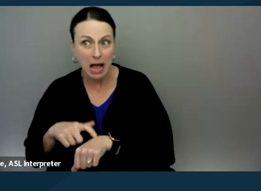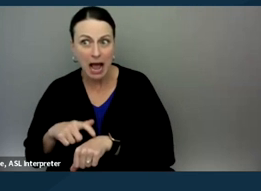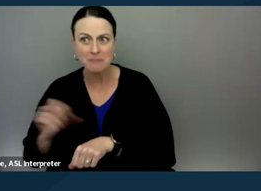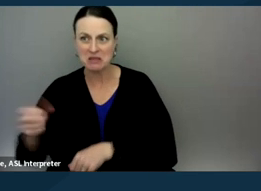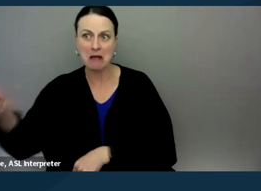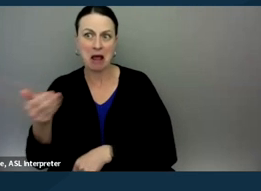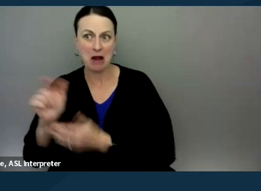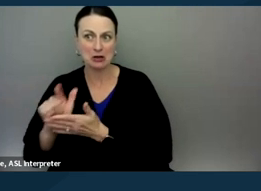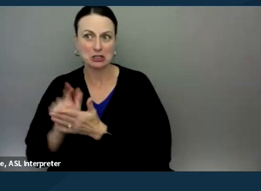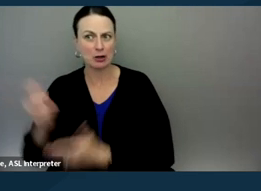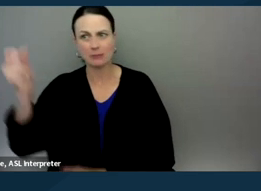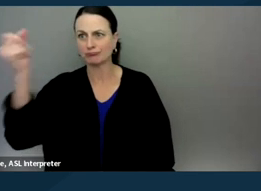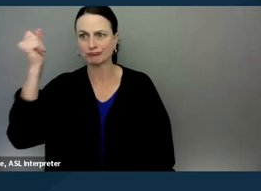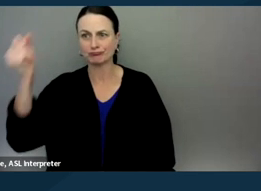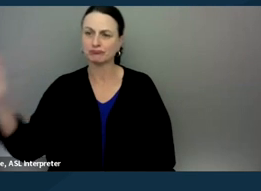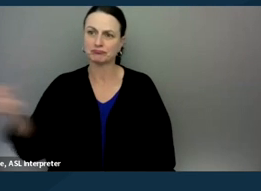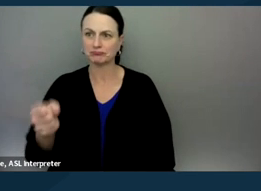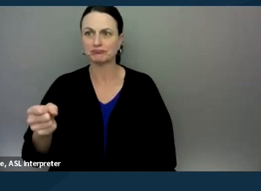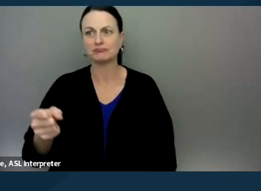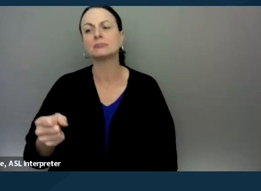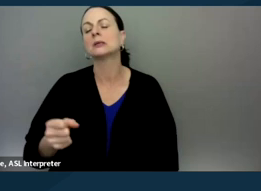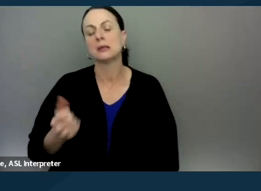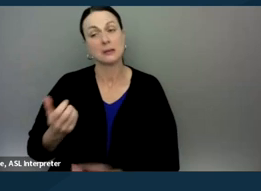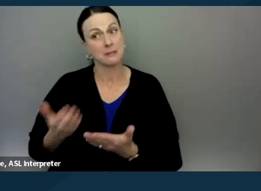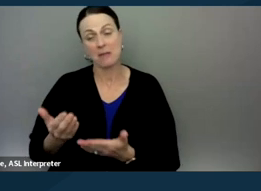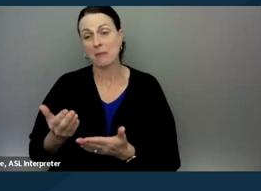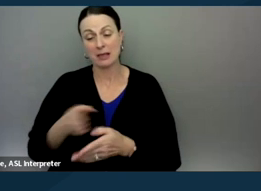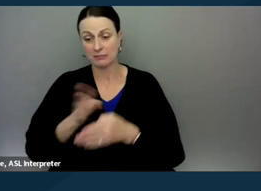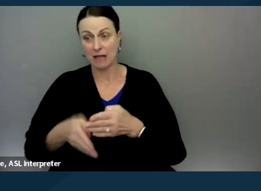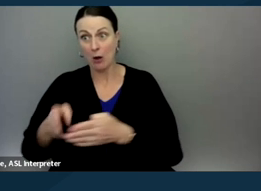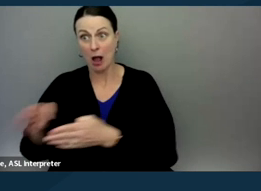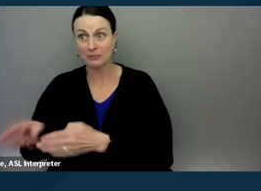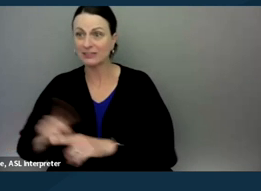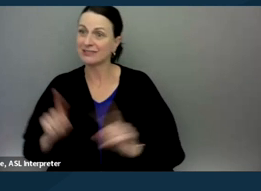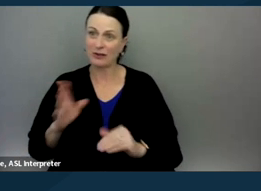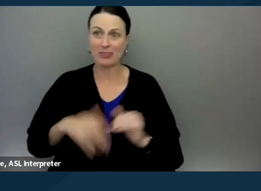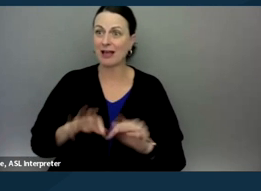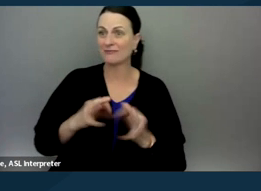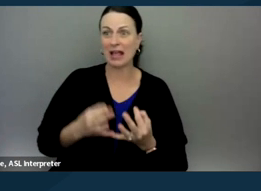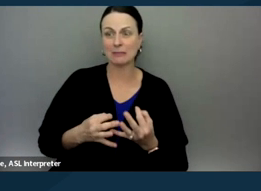right from the get-go might have outcomes that are different than some of the families we're serving.